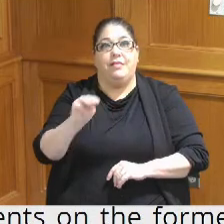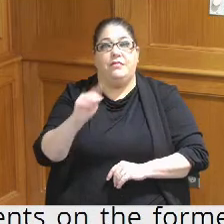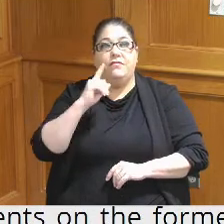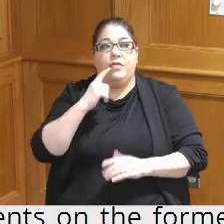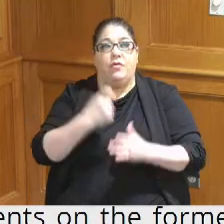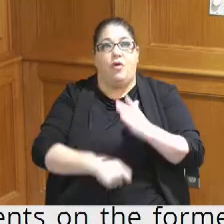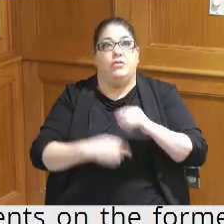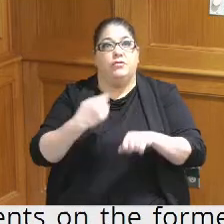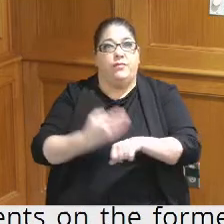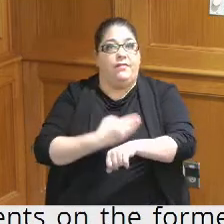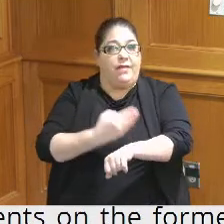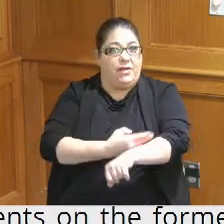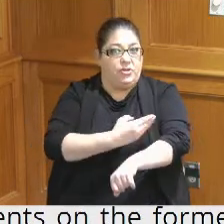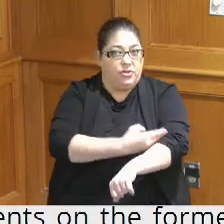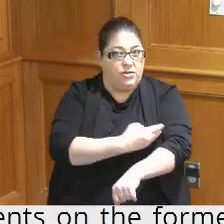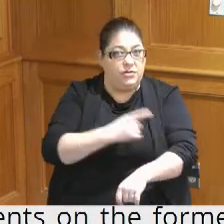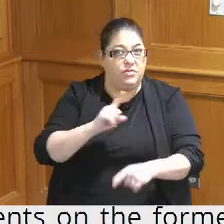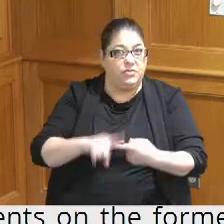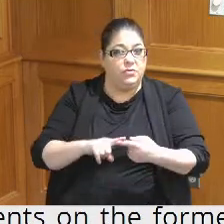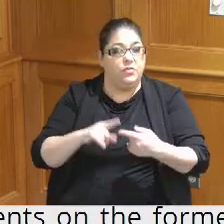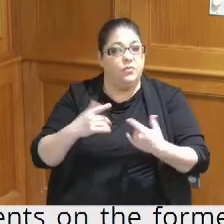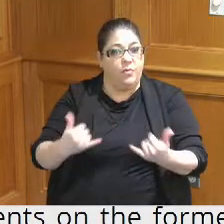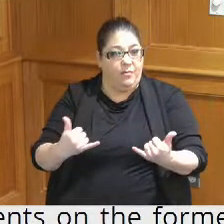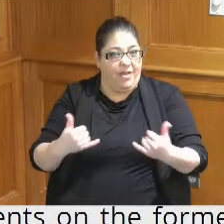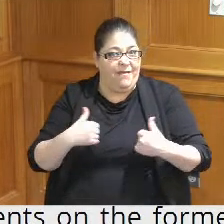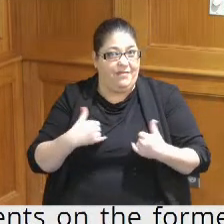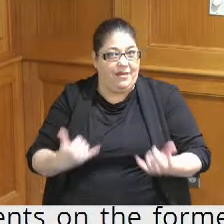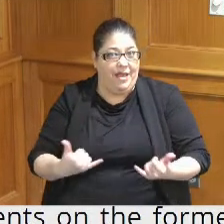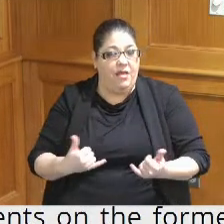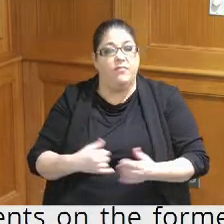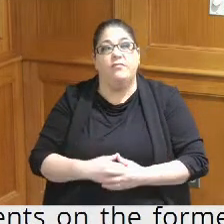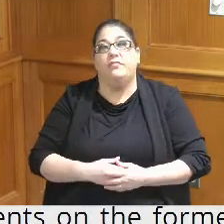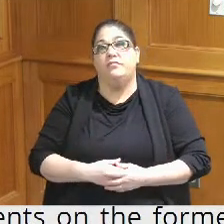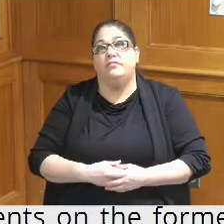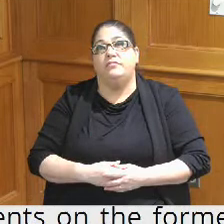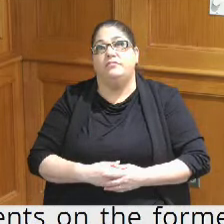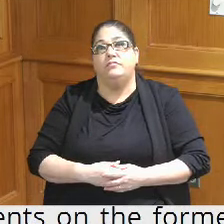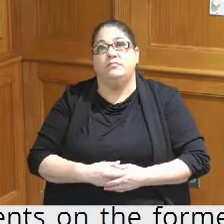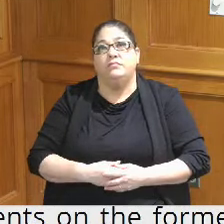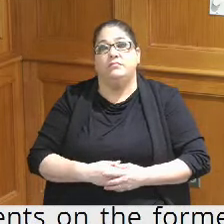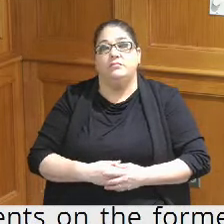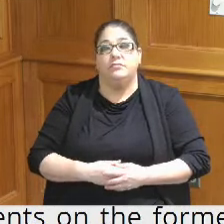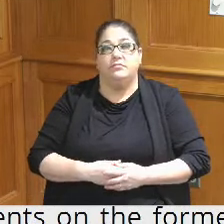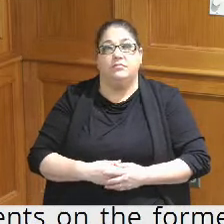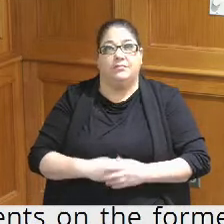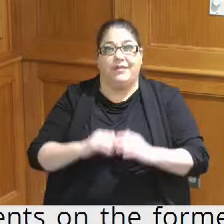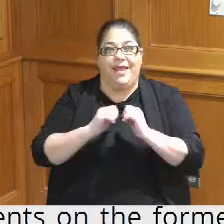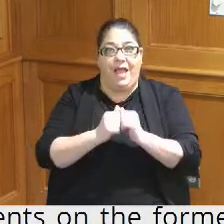renovation to the existing convention center and it accomplishes that from a financial perspective